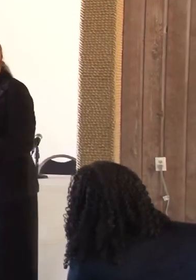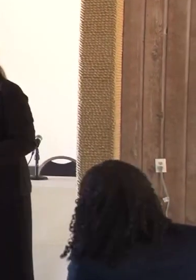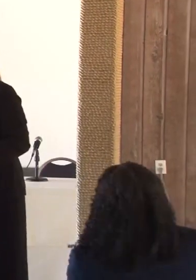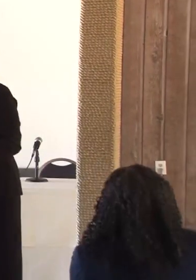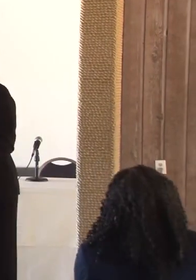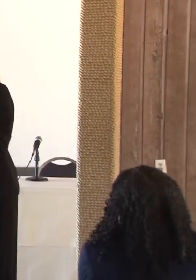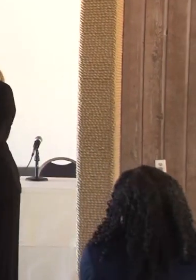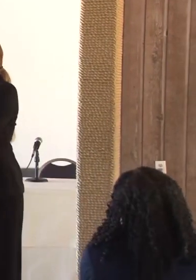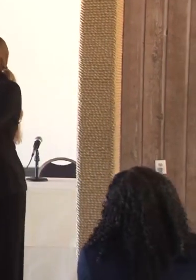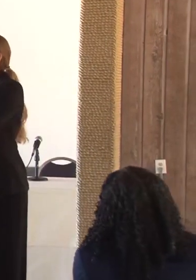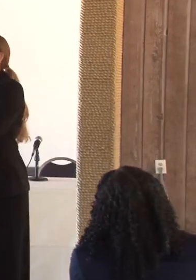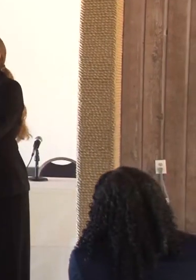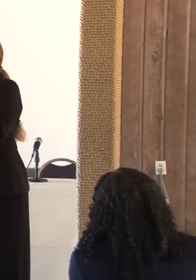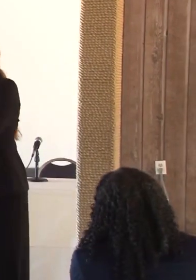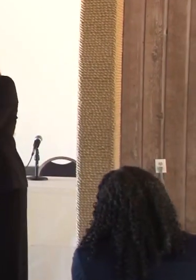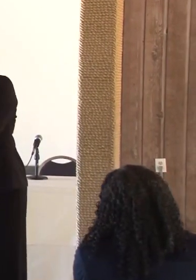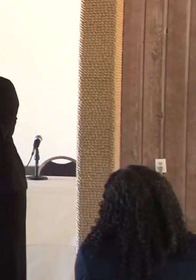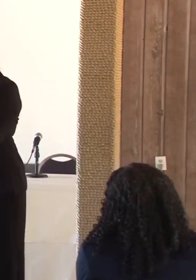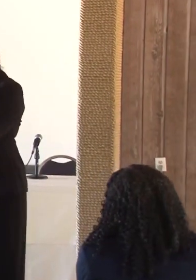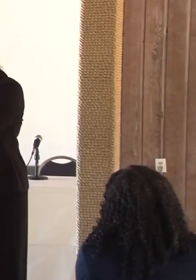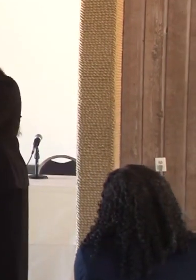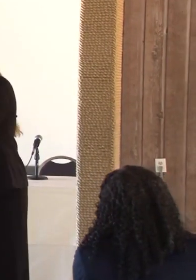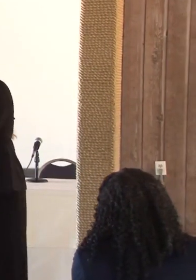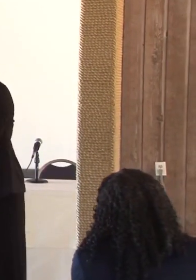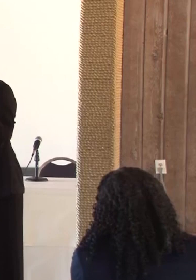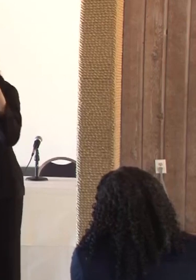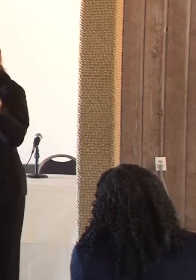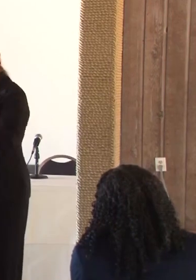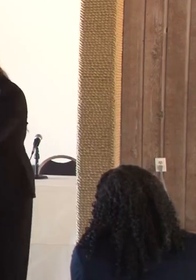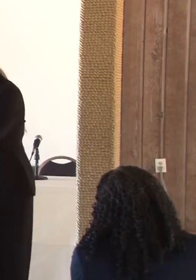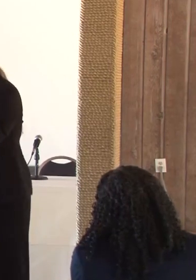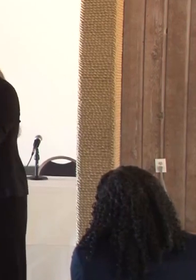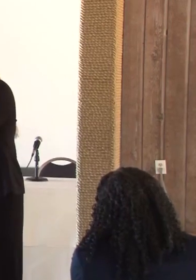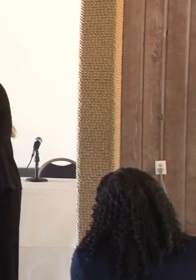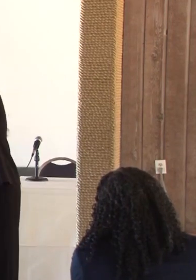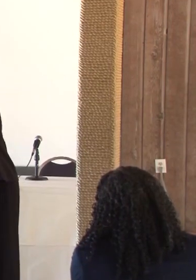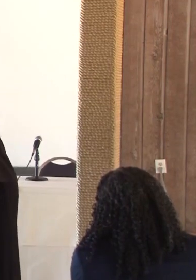out what works best for me and my path to recovery. And because of all